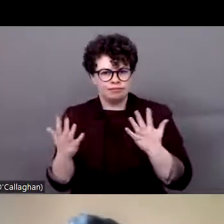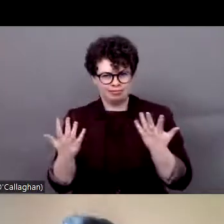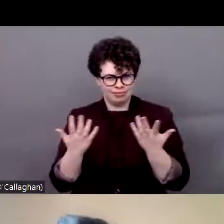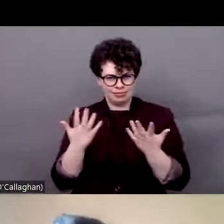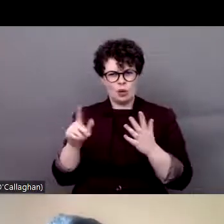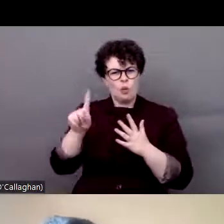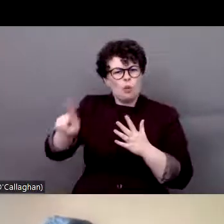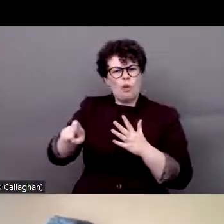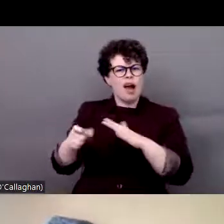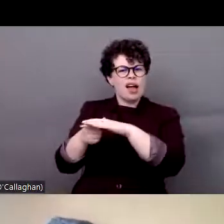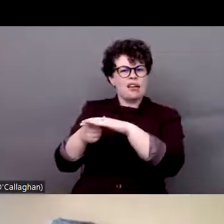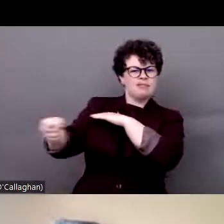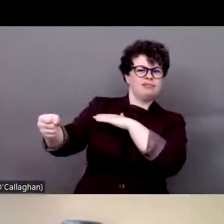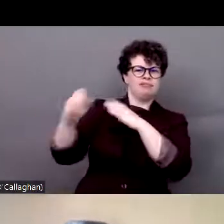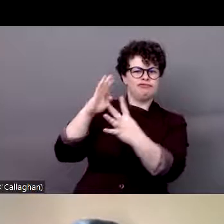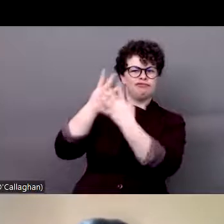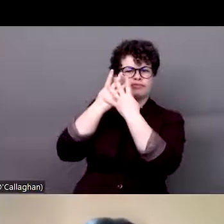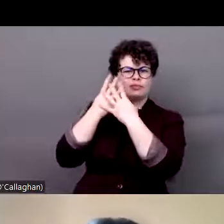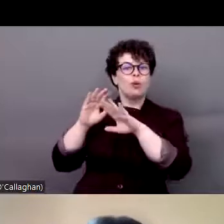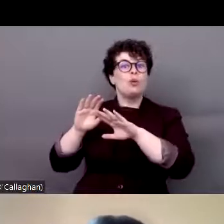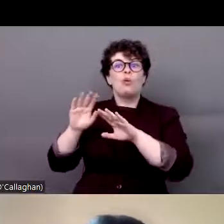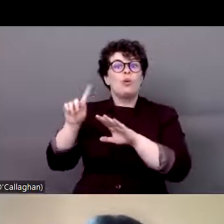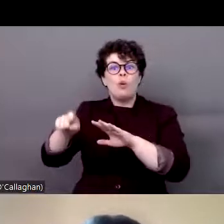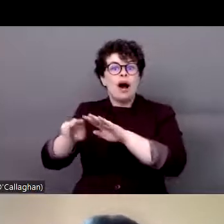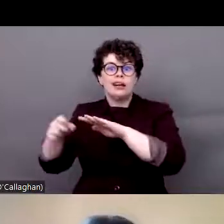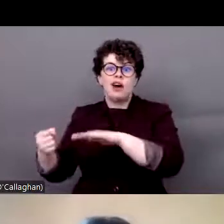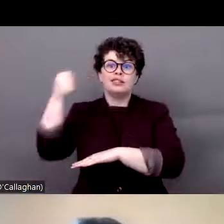included in society? This is a debate that is ongoing here